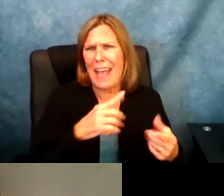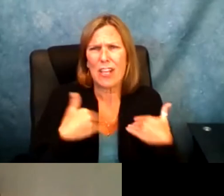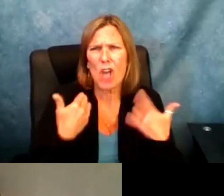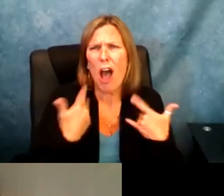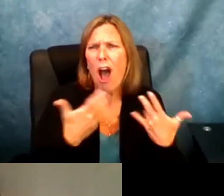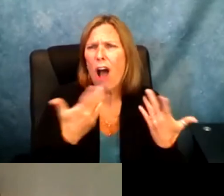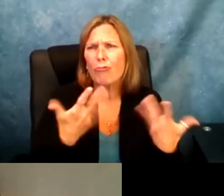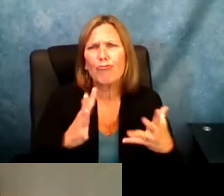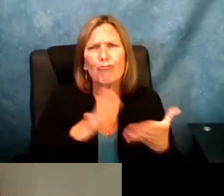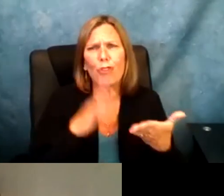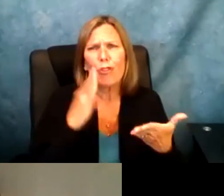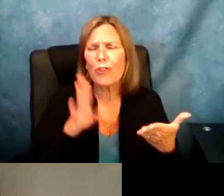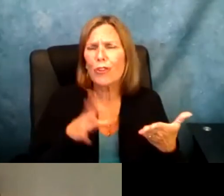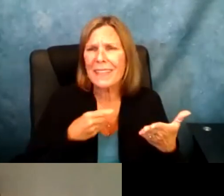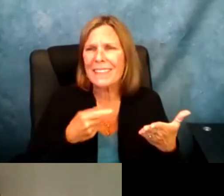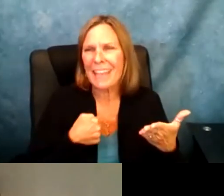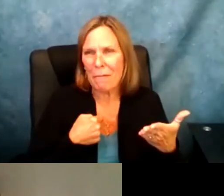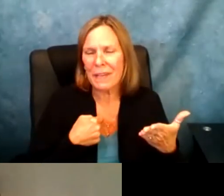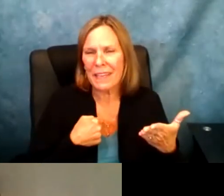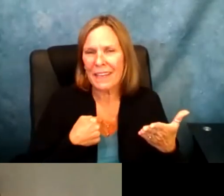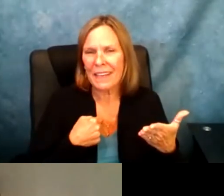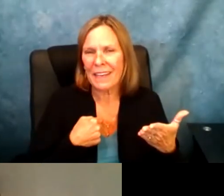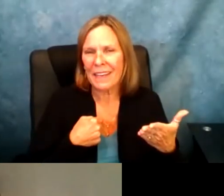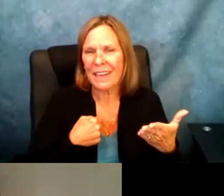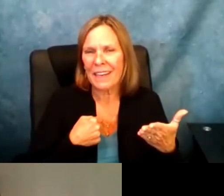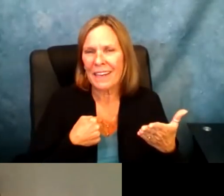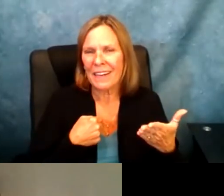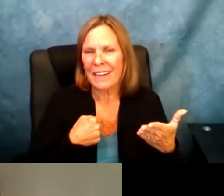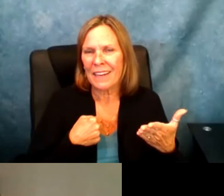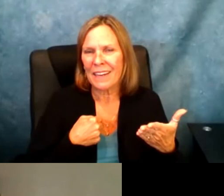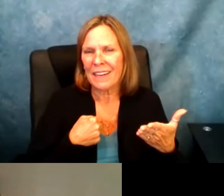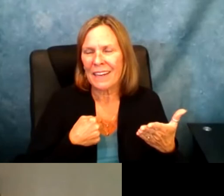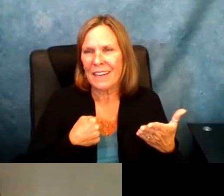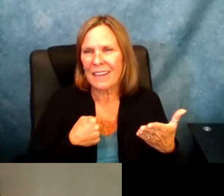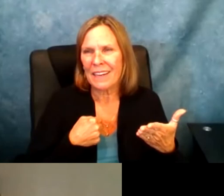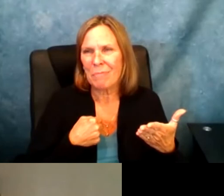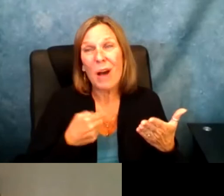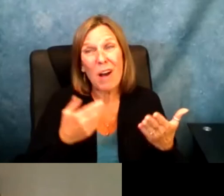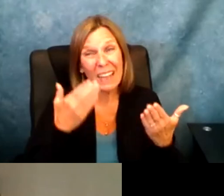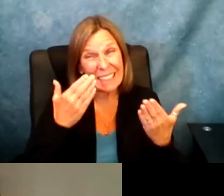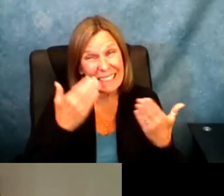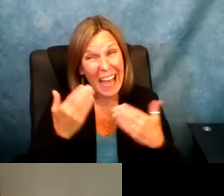classroom that was with me since first grade and learned to accept me and my differences as a very young